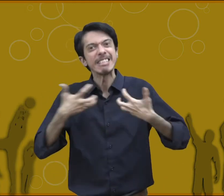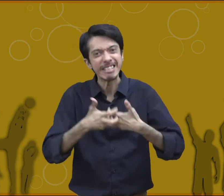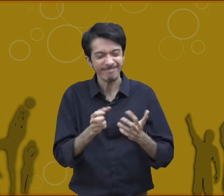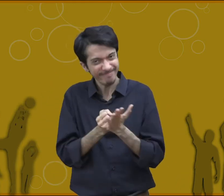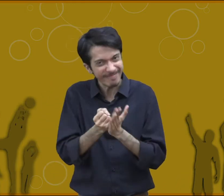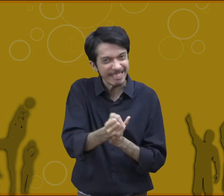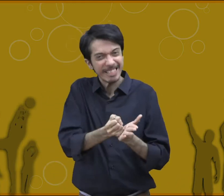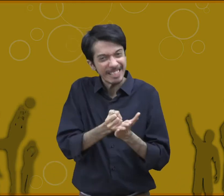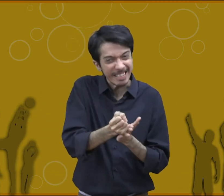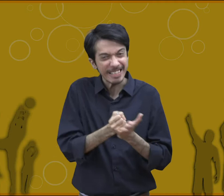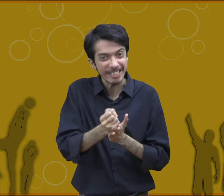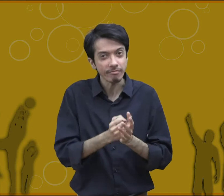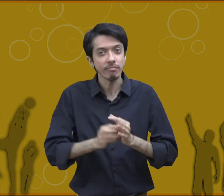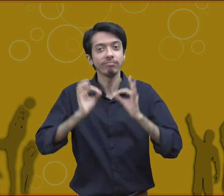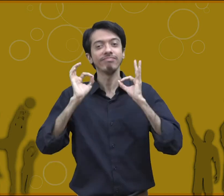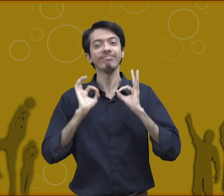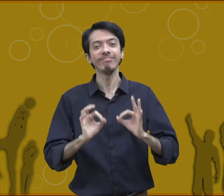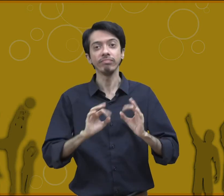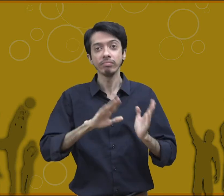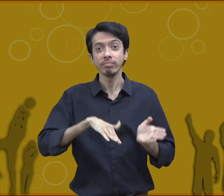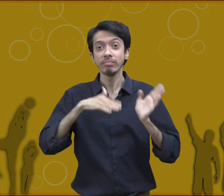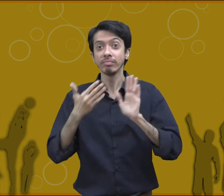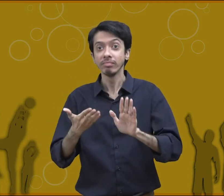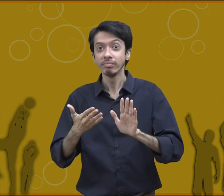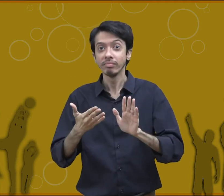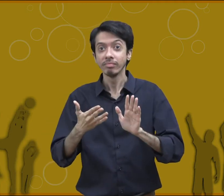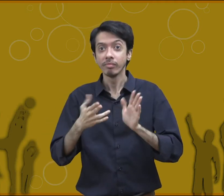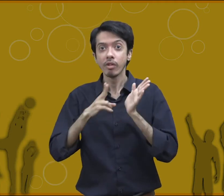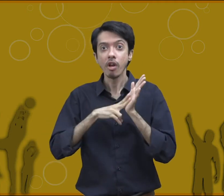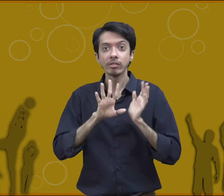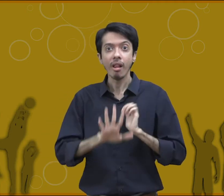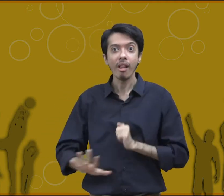but they try to connect with new people then they move to the national level tournament